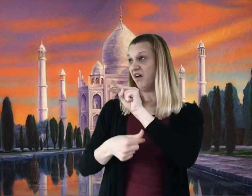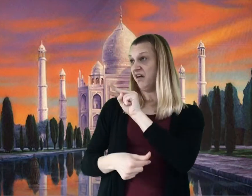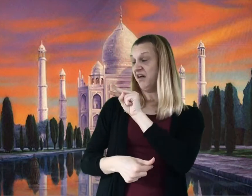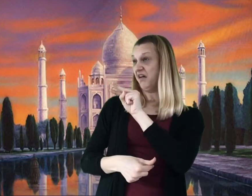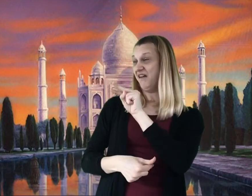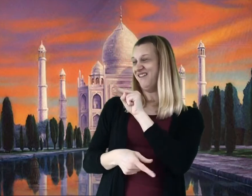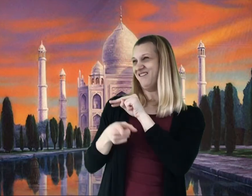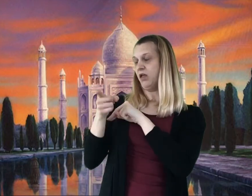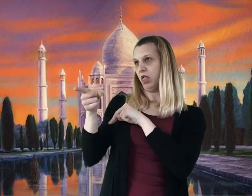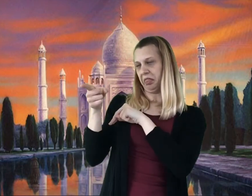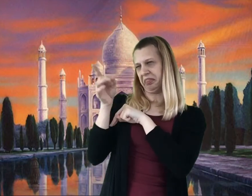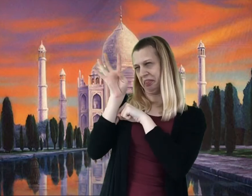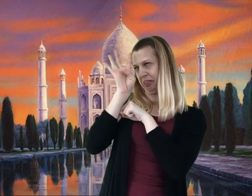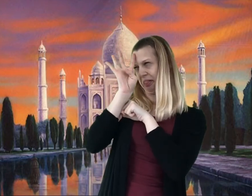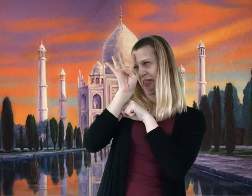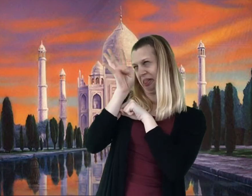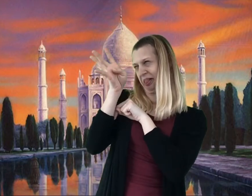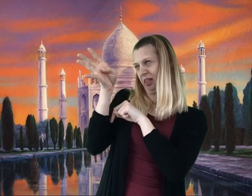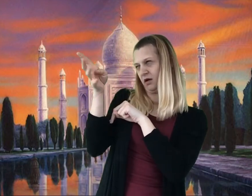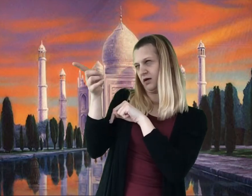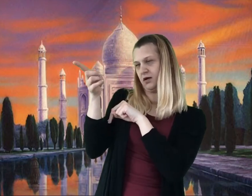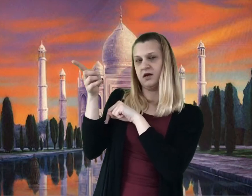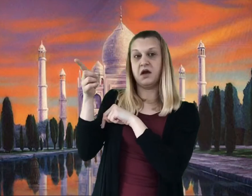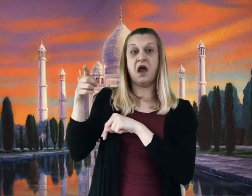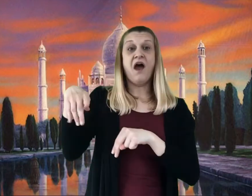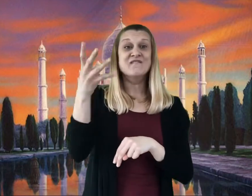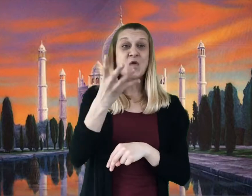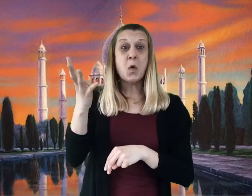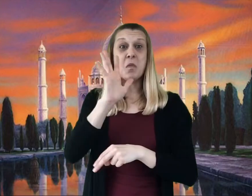"Is all this really true?" he asked. "Or are you pulling my leg?"